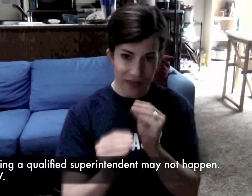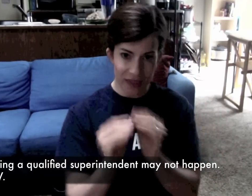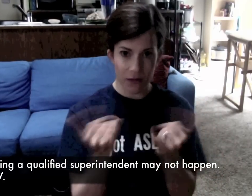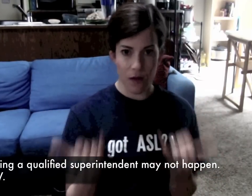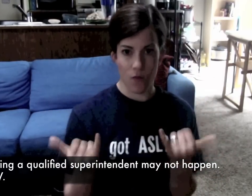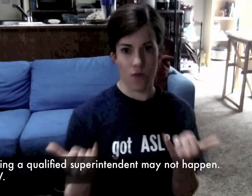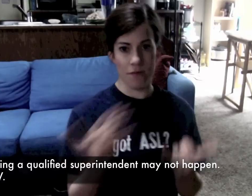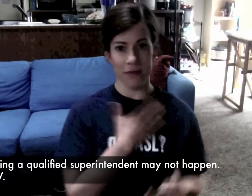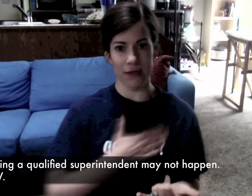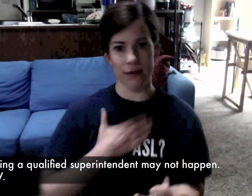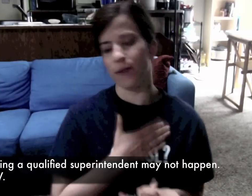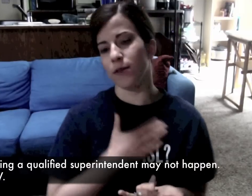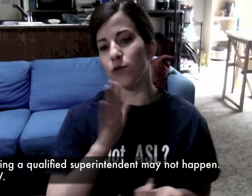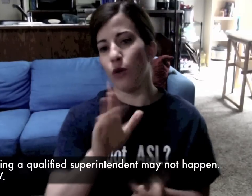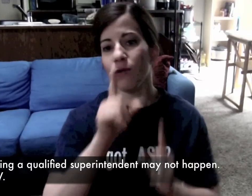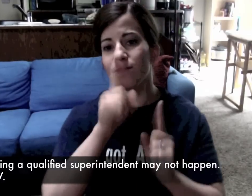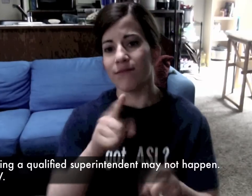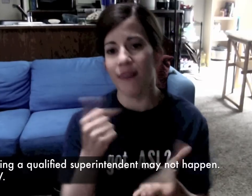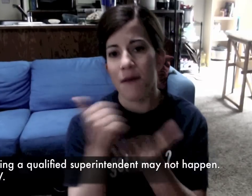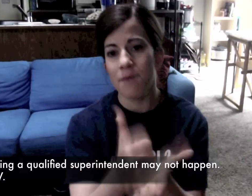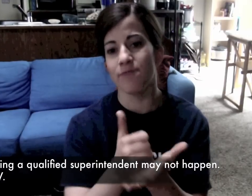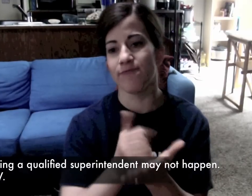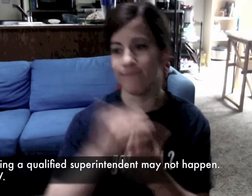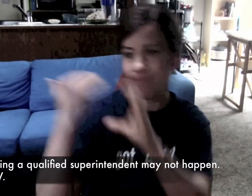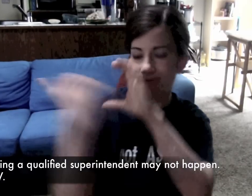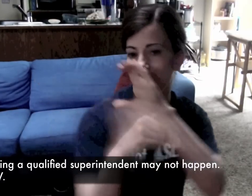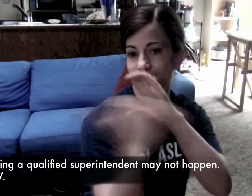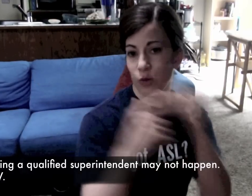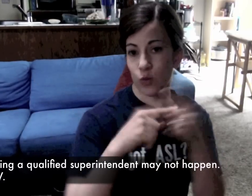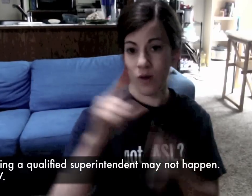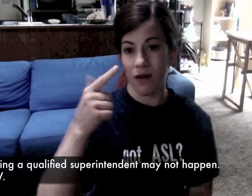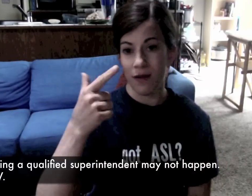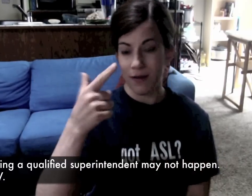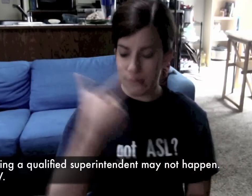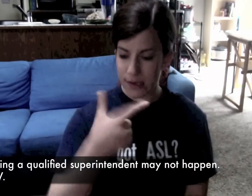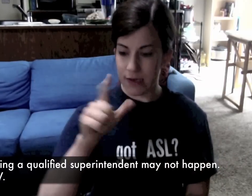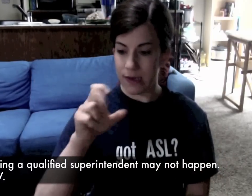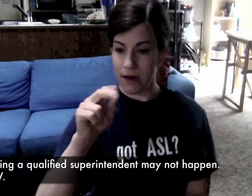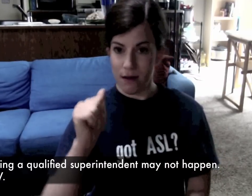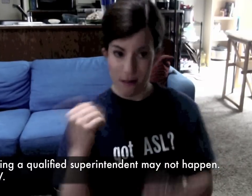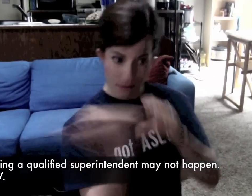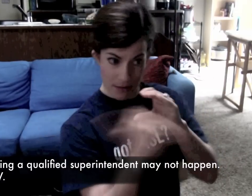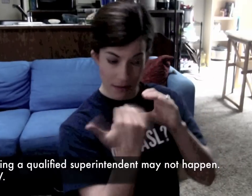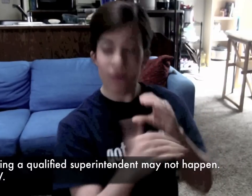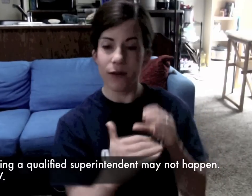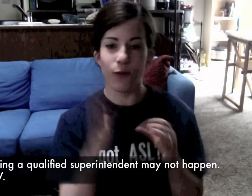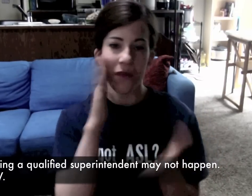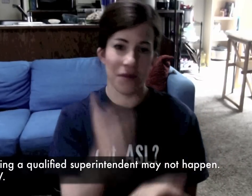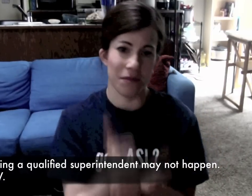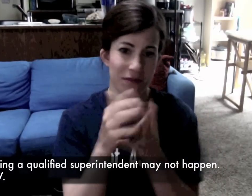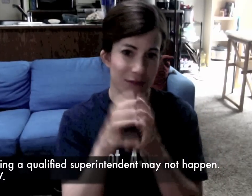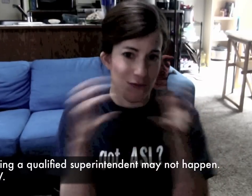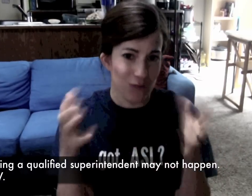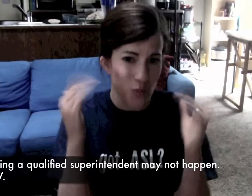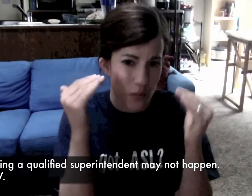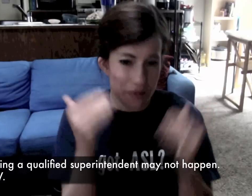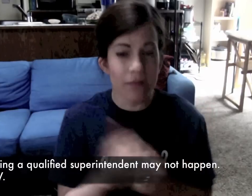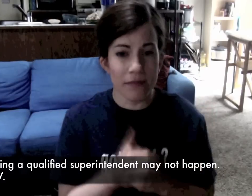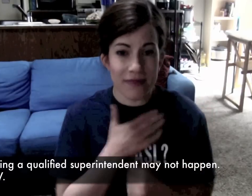We need to fix this now. Please respond and help by emailing to Glenna Gallo. Hopefully it will help change these issues.